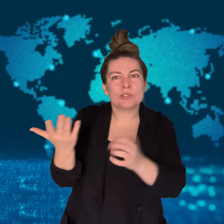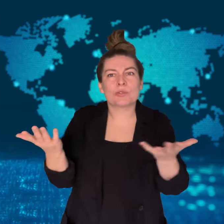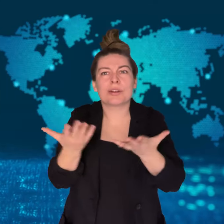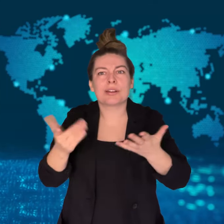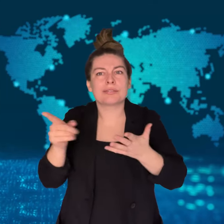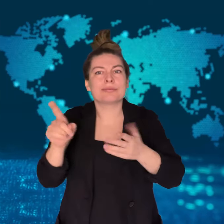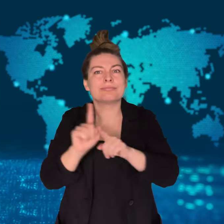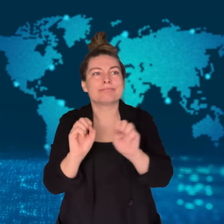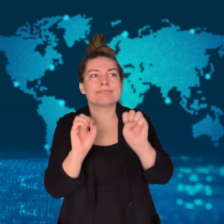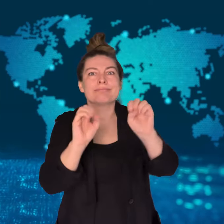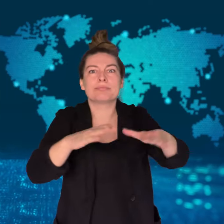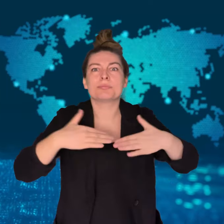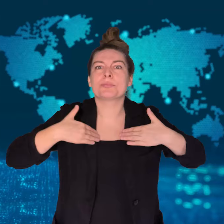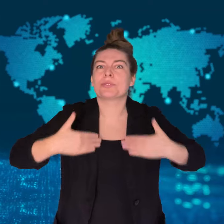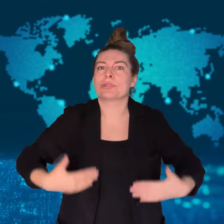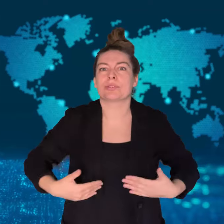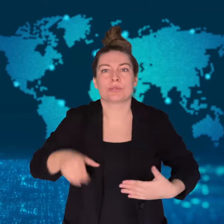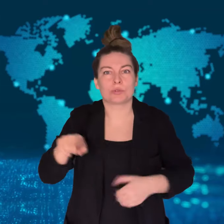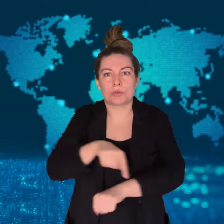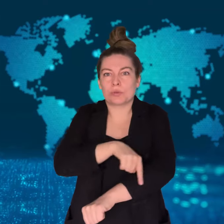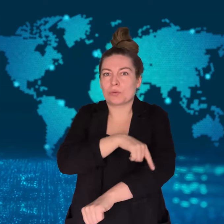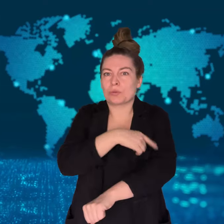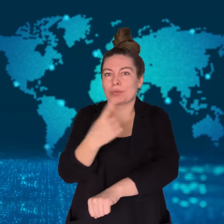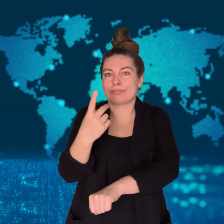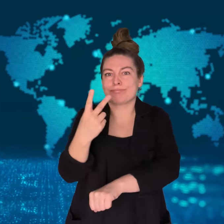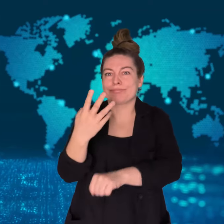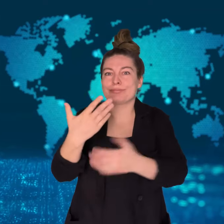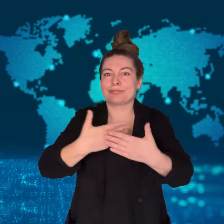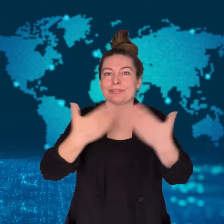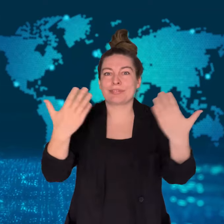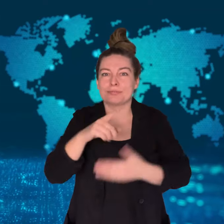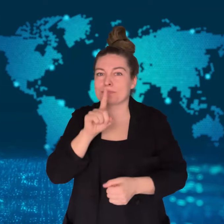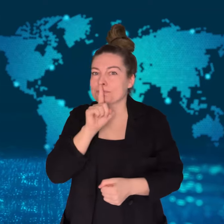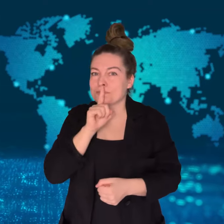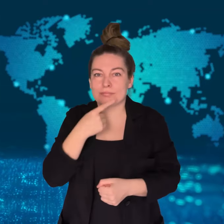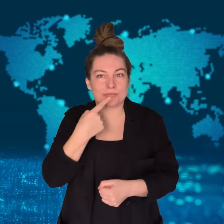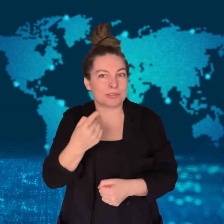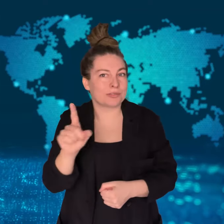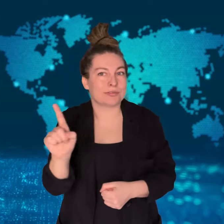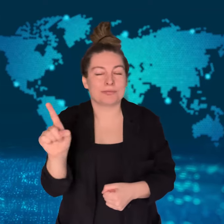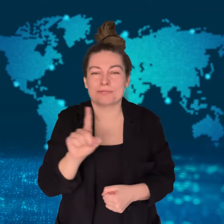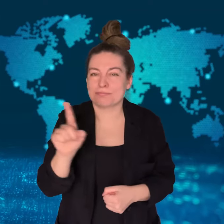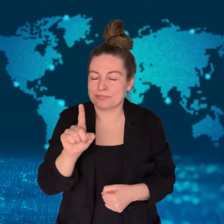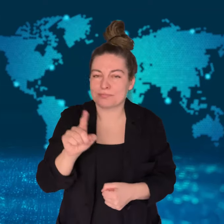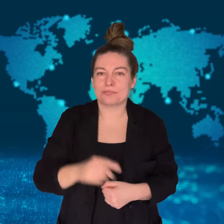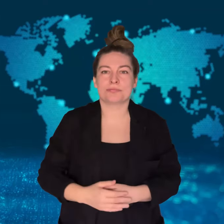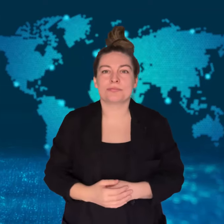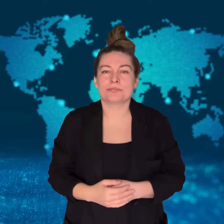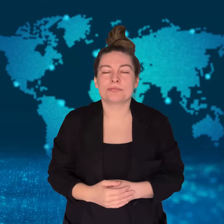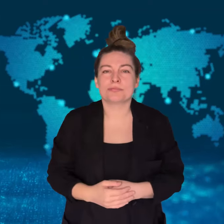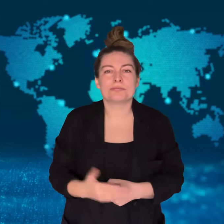and parade of Mardi Gras, which is held in celebration of LGBTQ+ culture and identity.